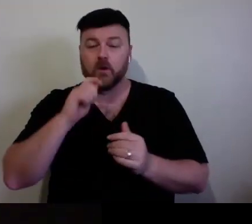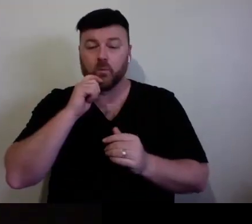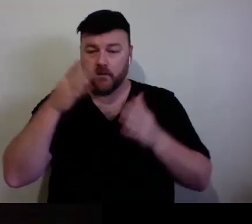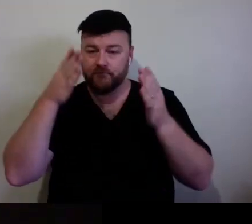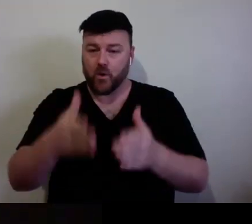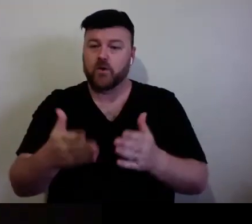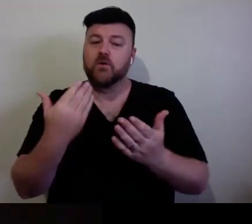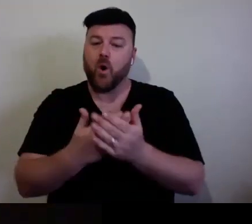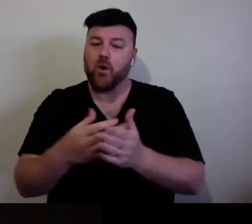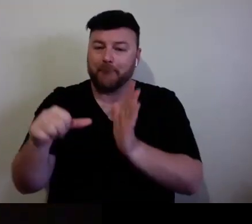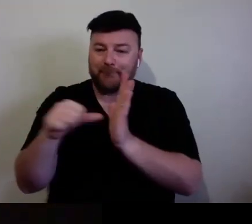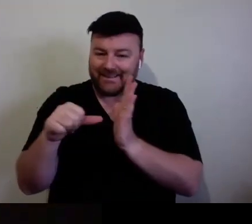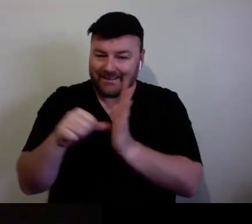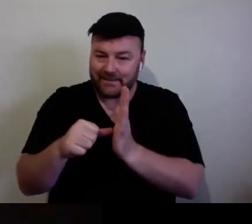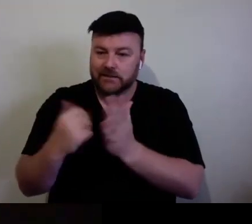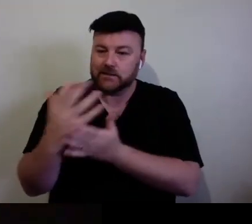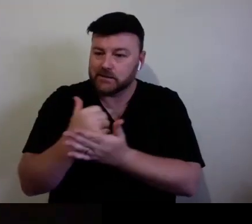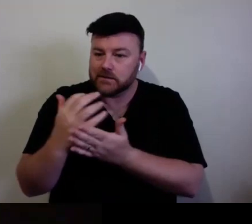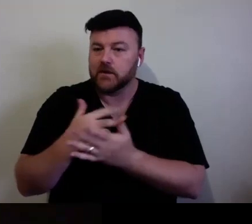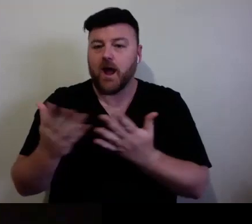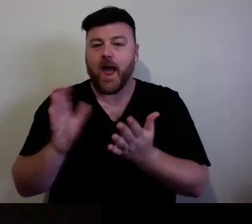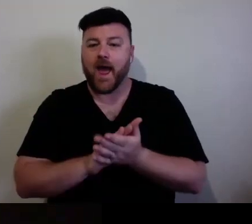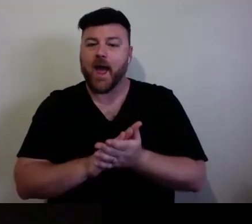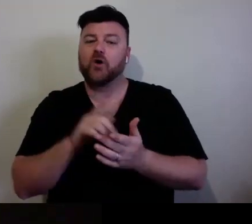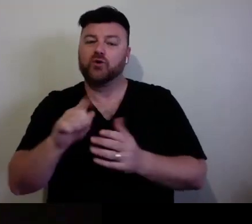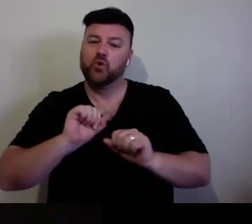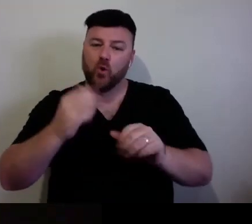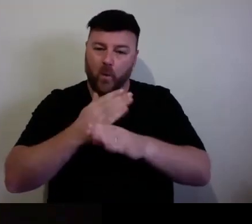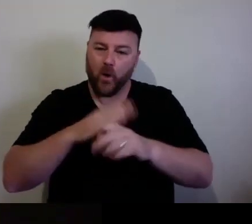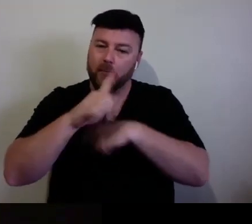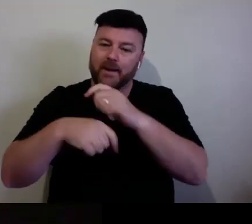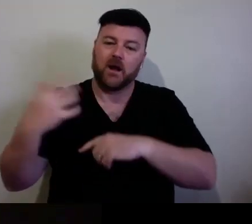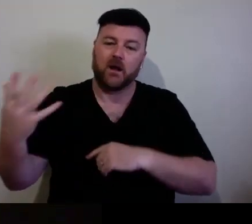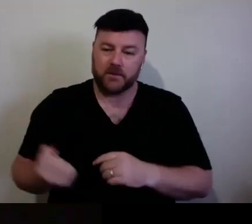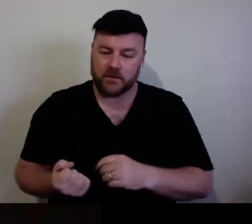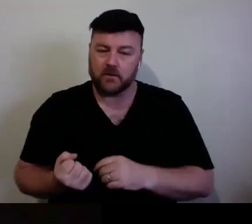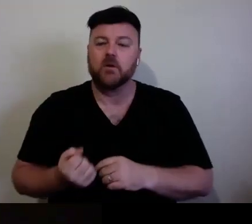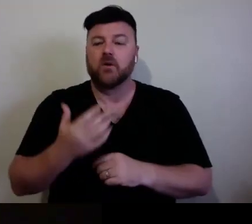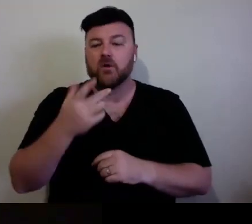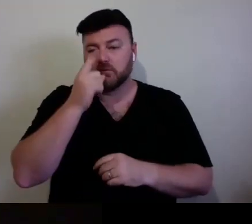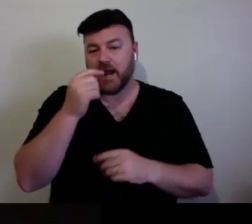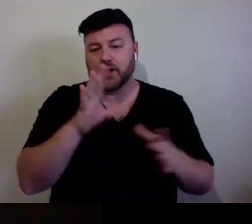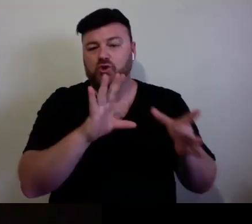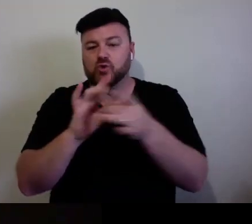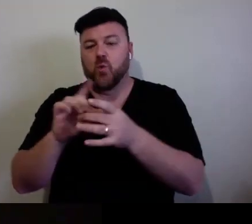So maybe, please, come to one that and, of course, join some of those other groups and keep those conversations going. CHRISTY